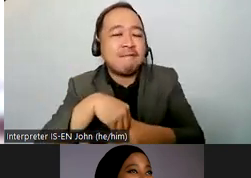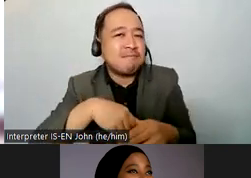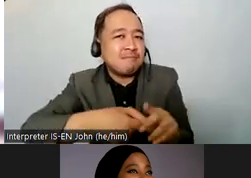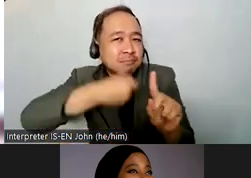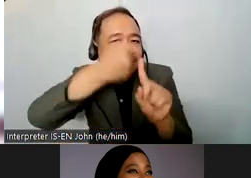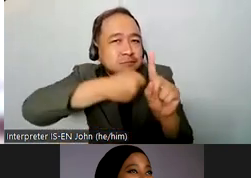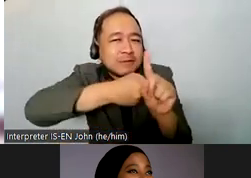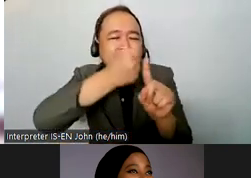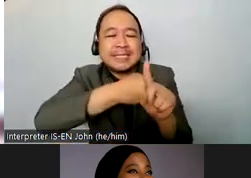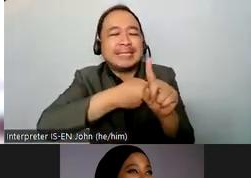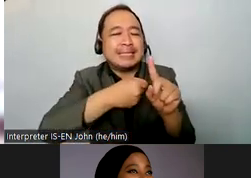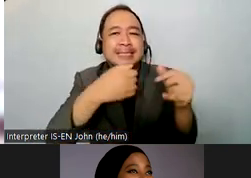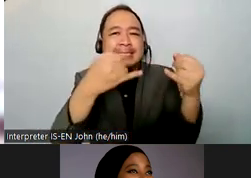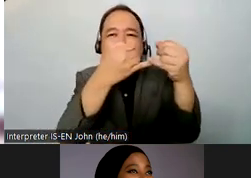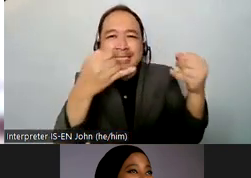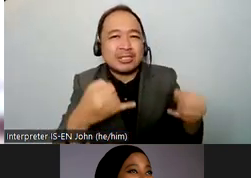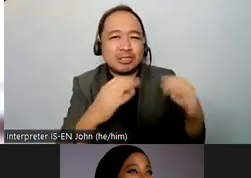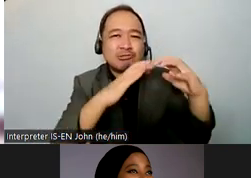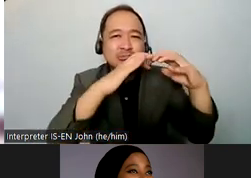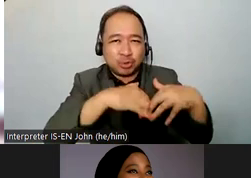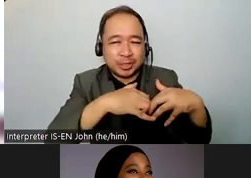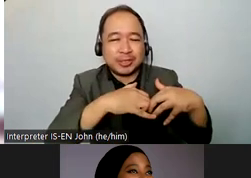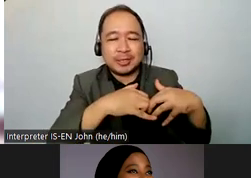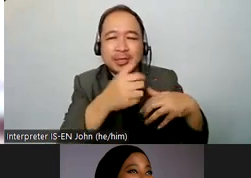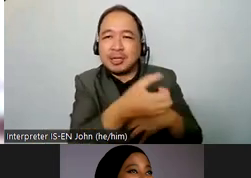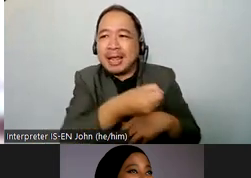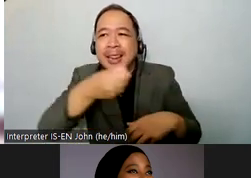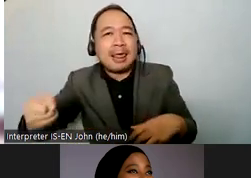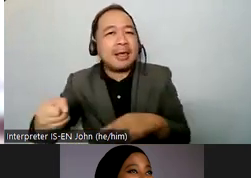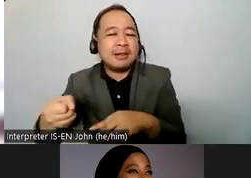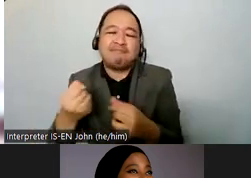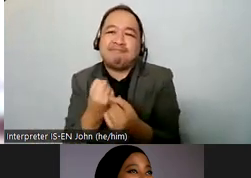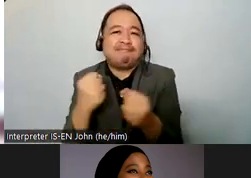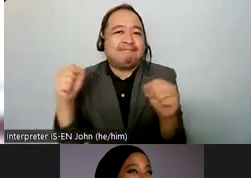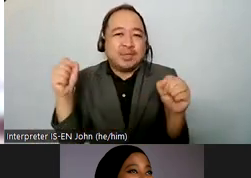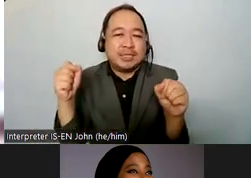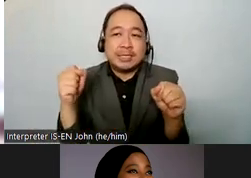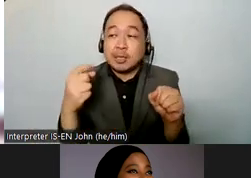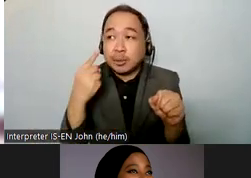repeated repeated attempts we are seeing that we are often the ones that get left behind and